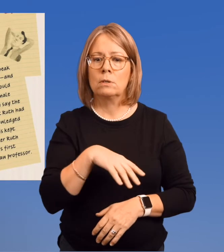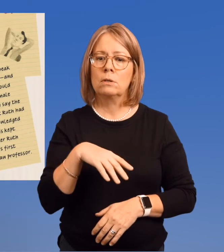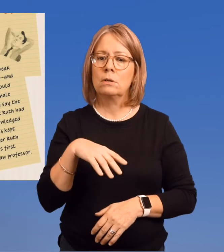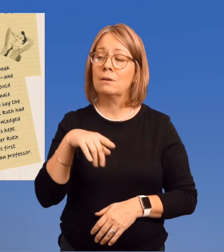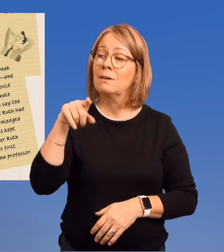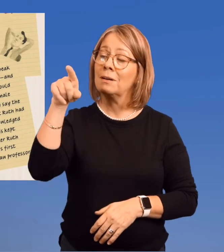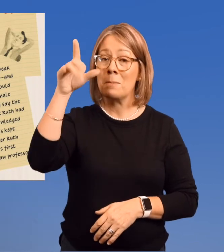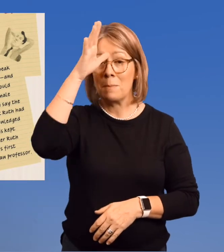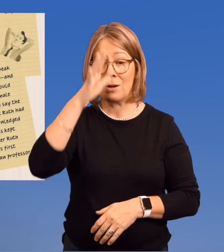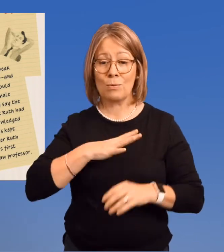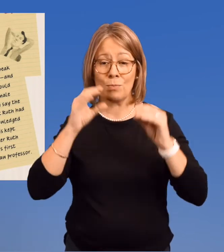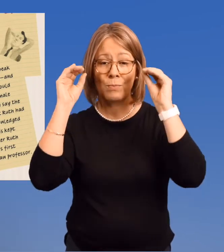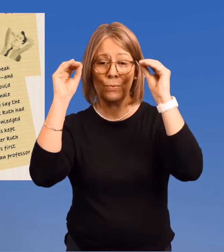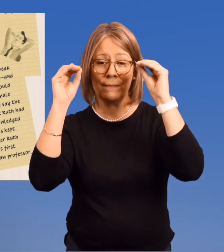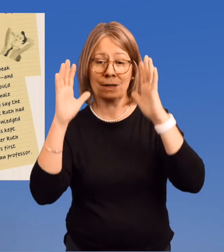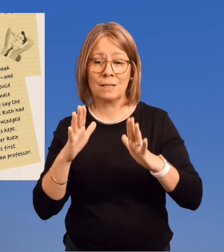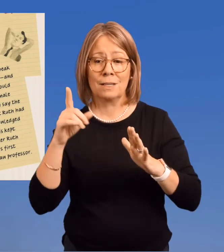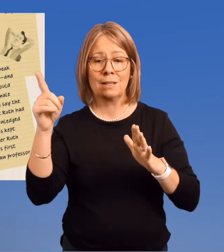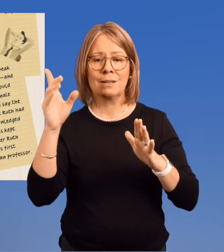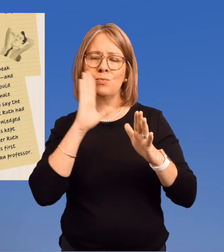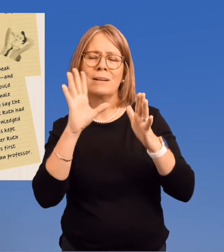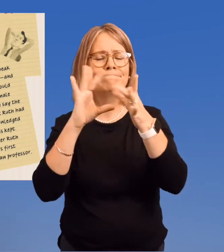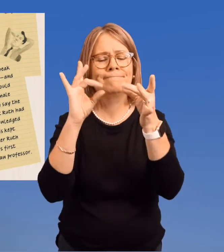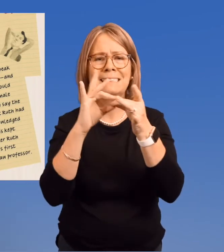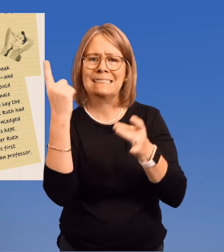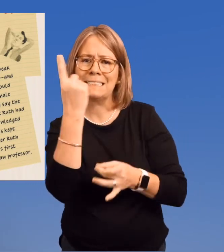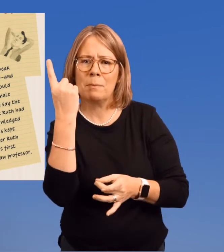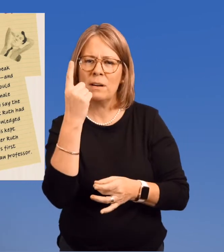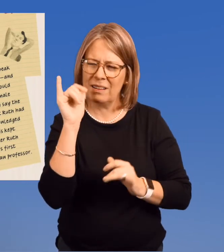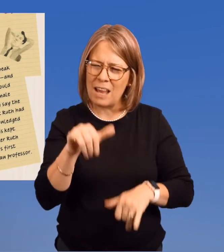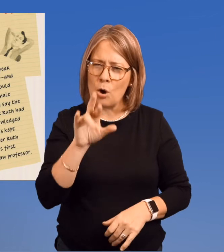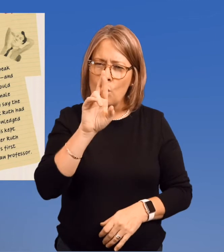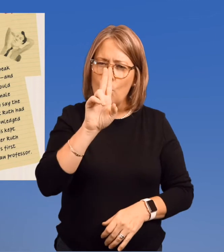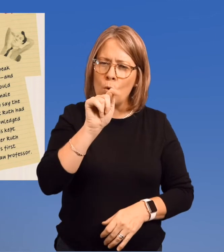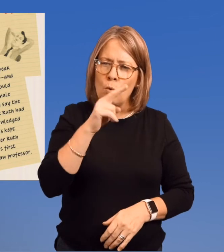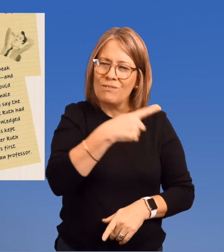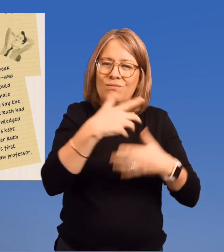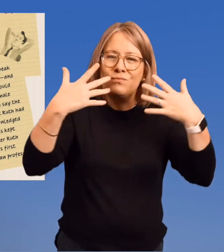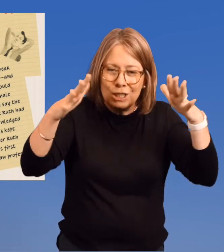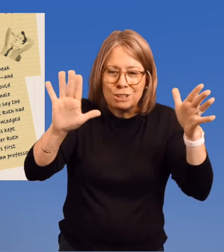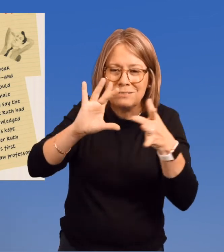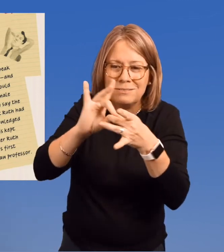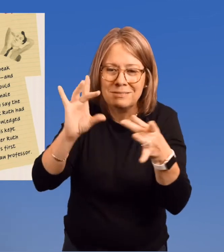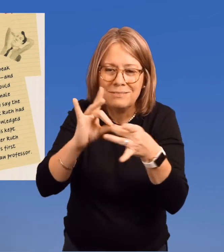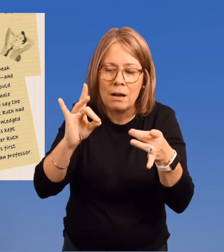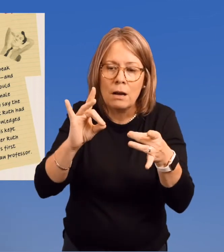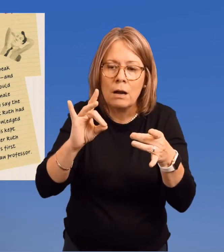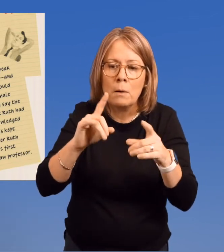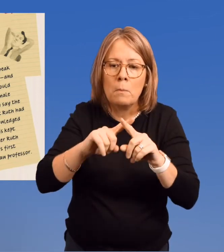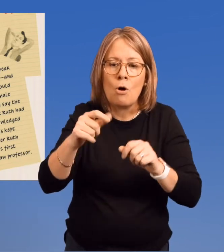A male professor would then say the very same thing that Ruth had said